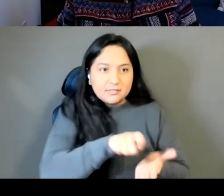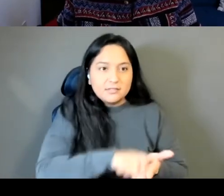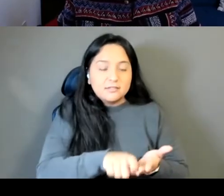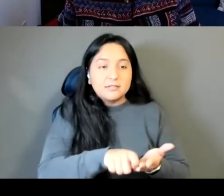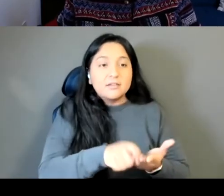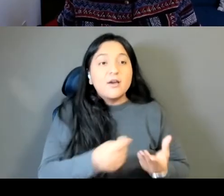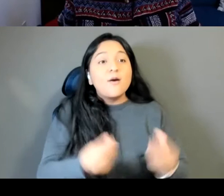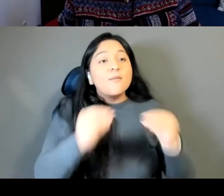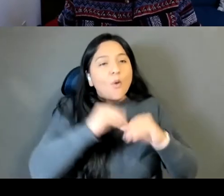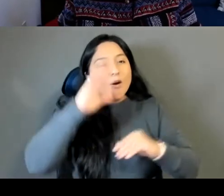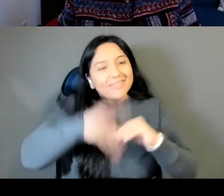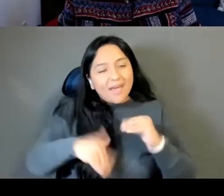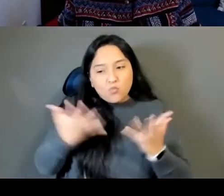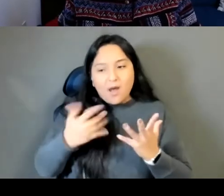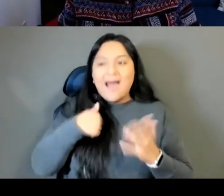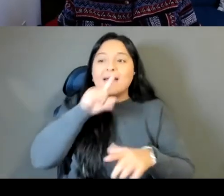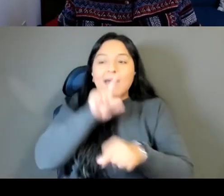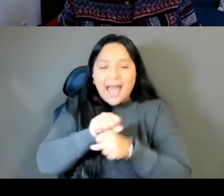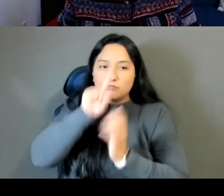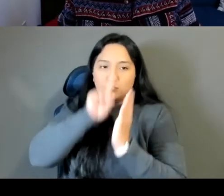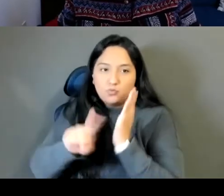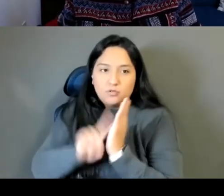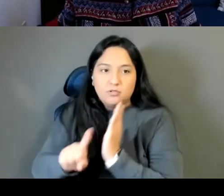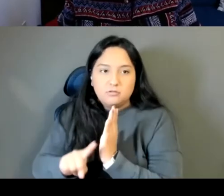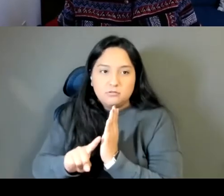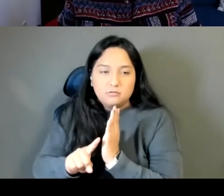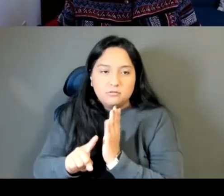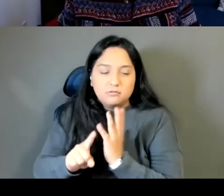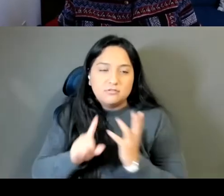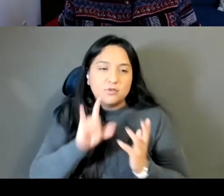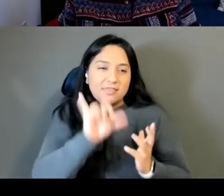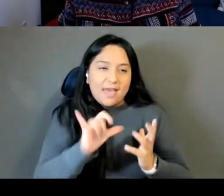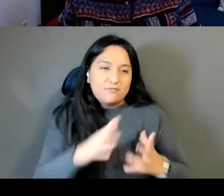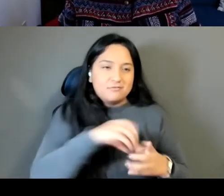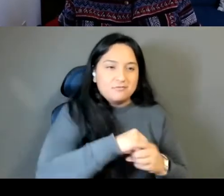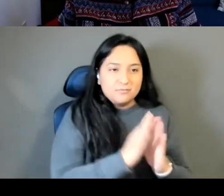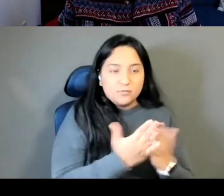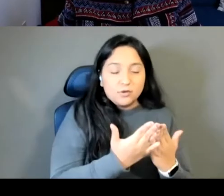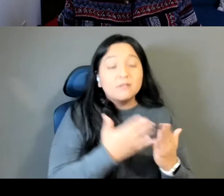so that was built into the structure of the book and the style of the book which I hope